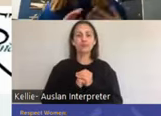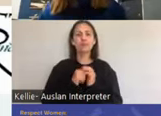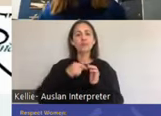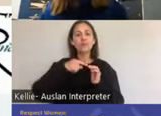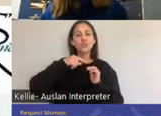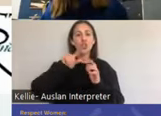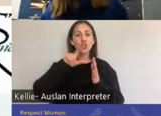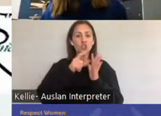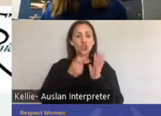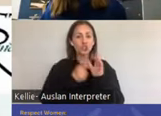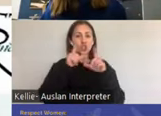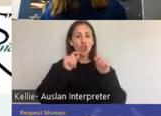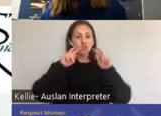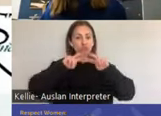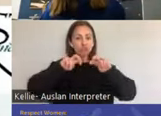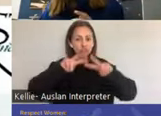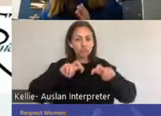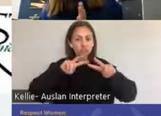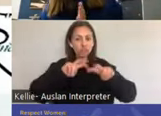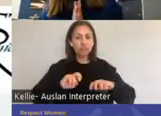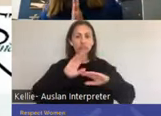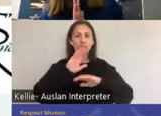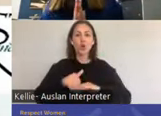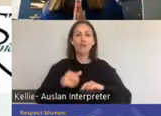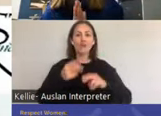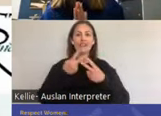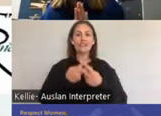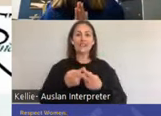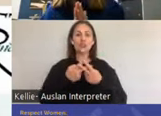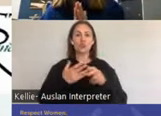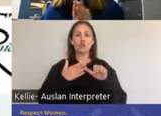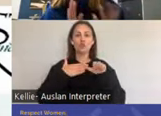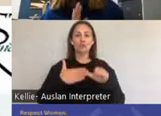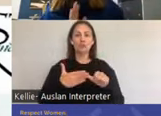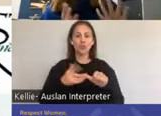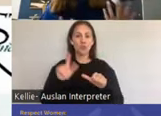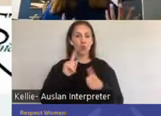In the 19 sixties there was a couple in the US called Masters and Johnson.